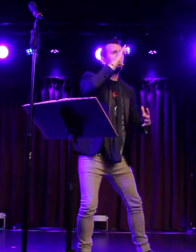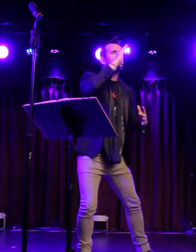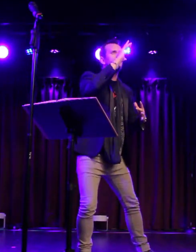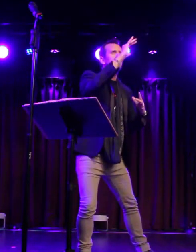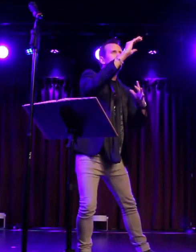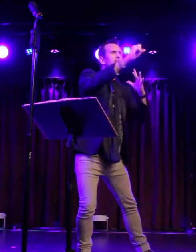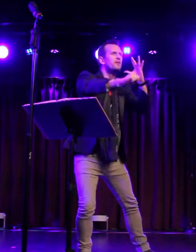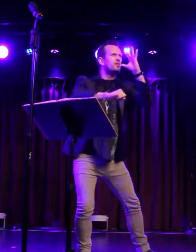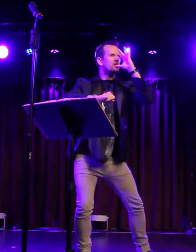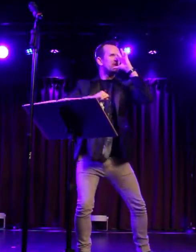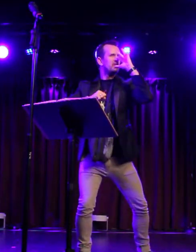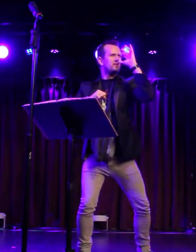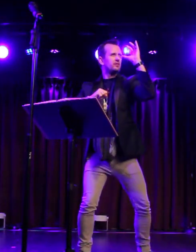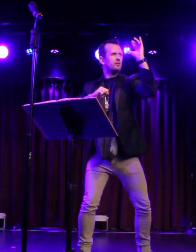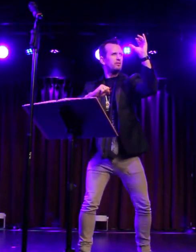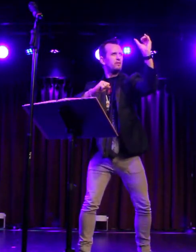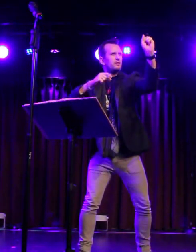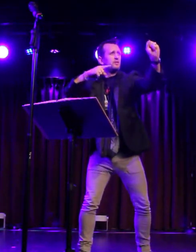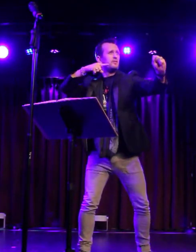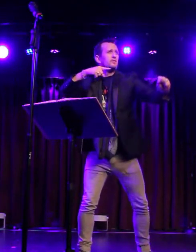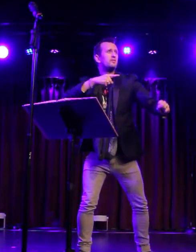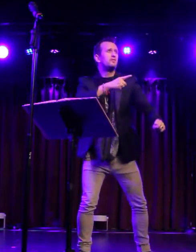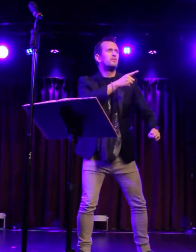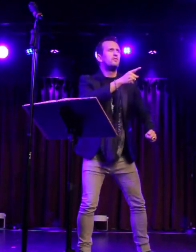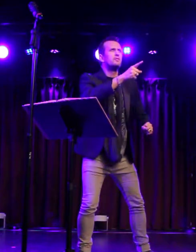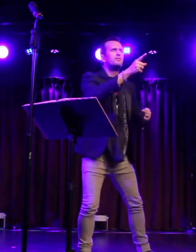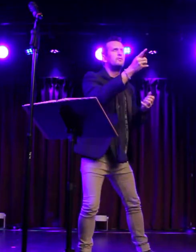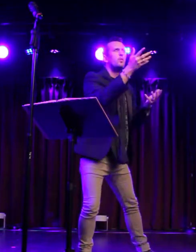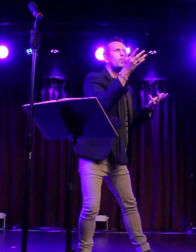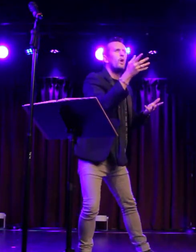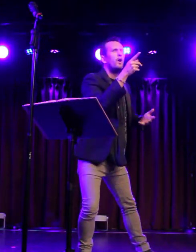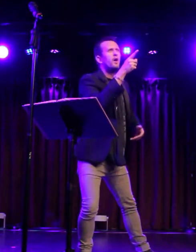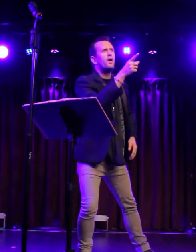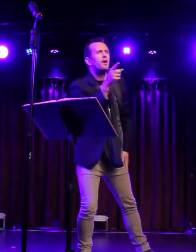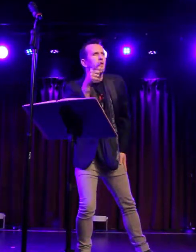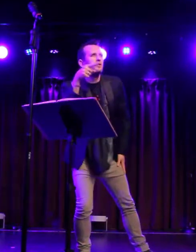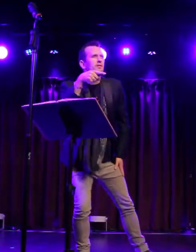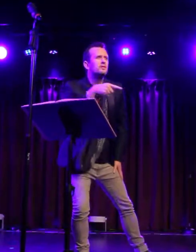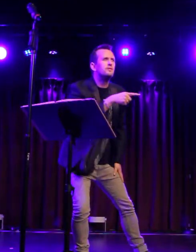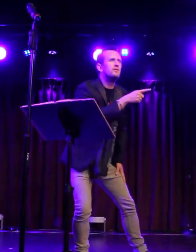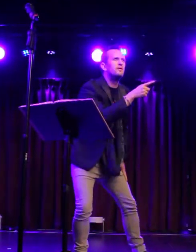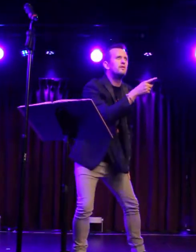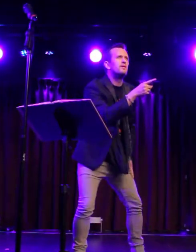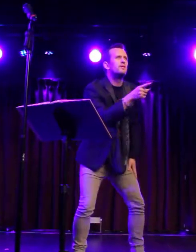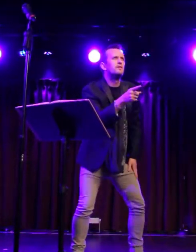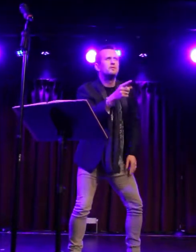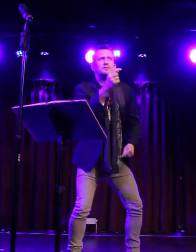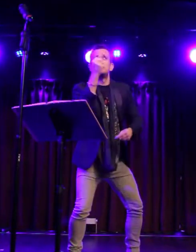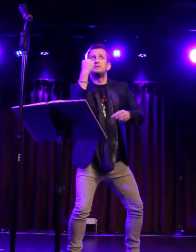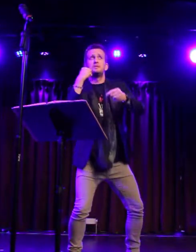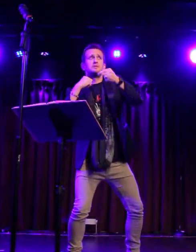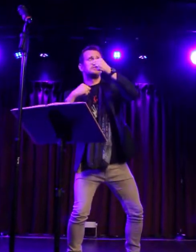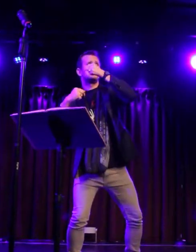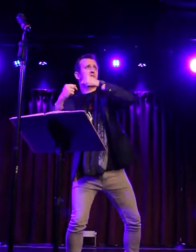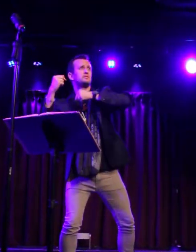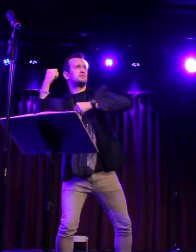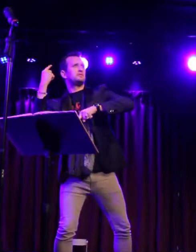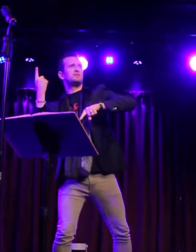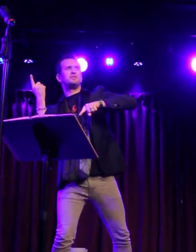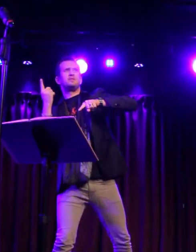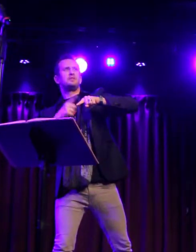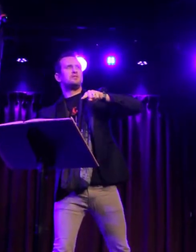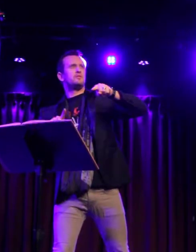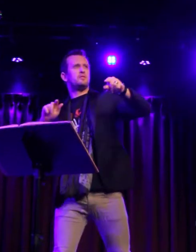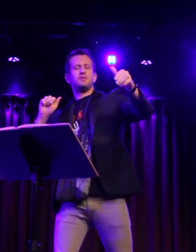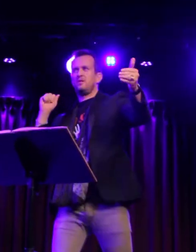What sweet seduction lies before us?